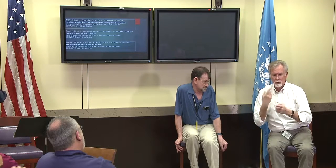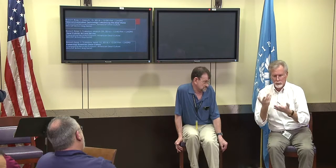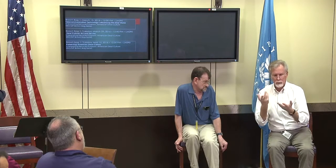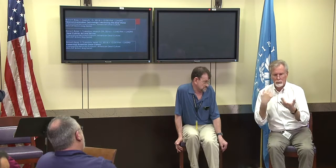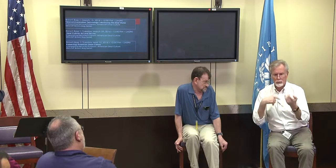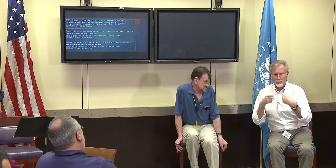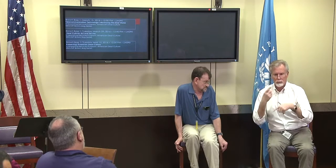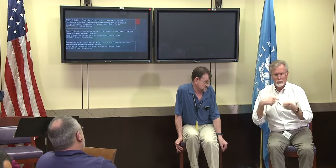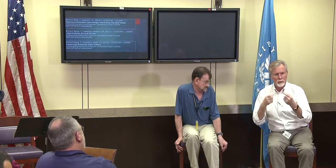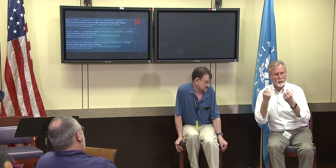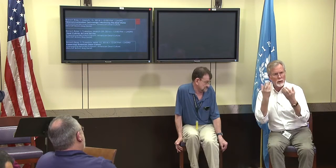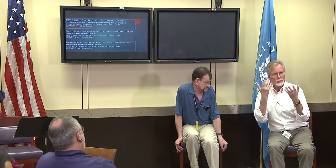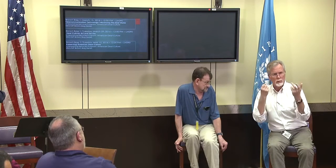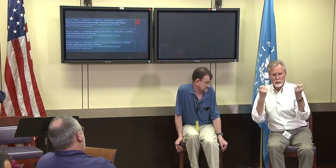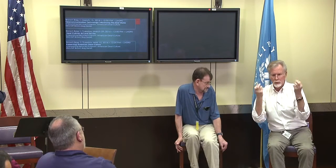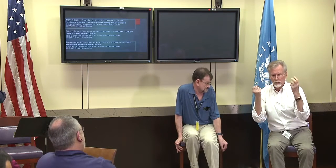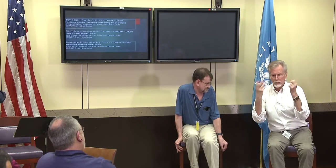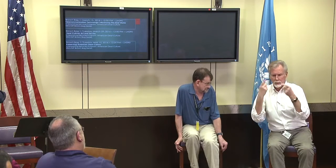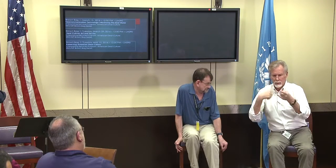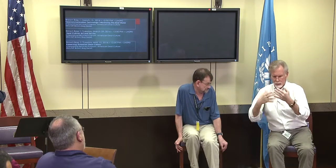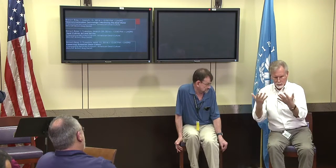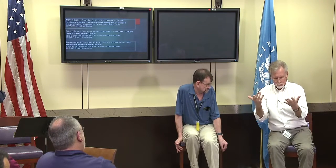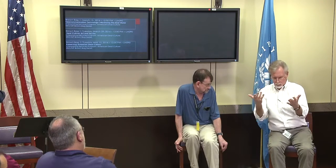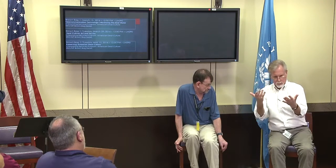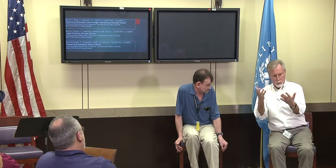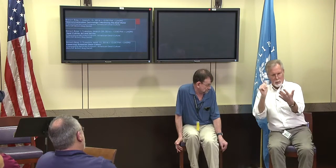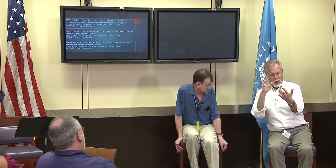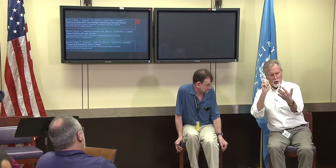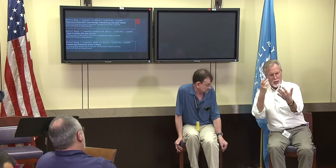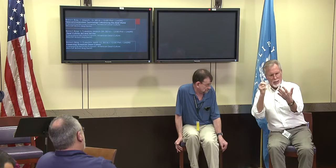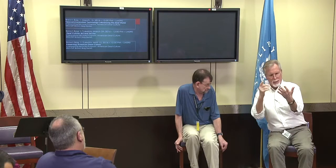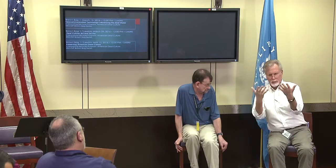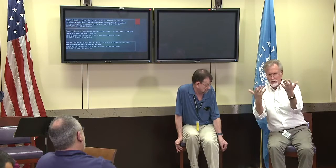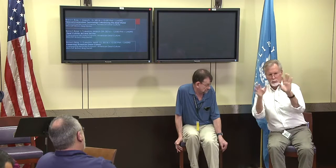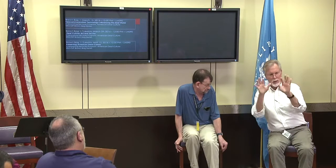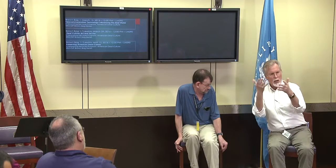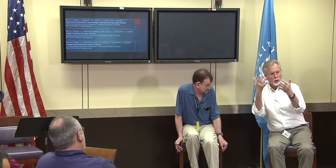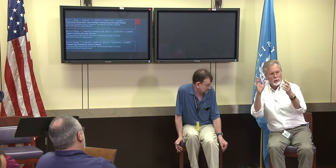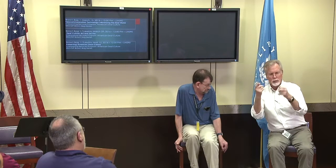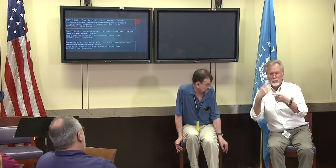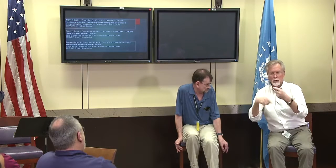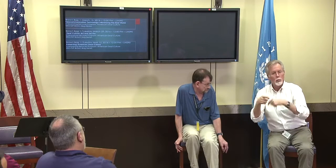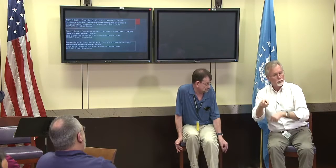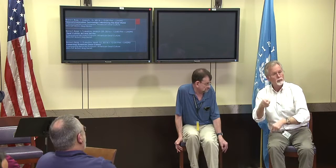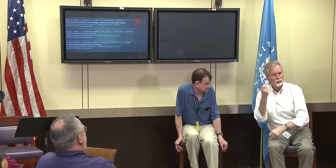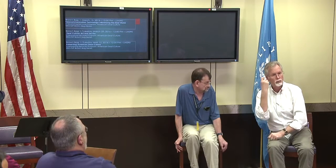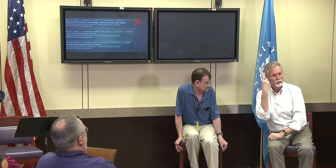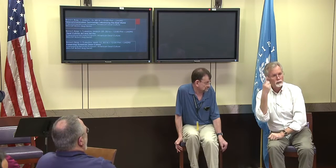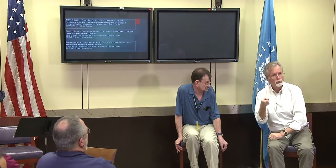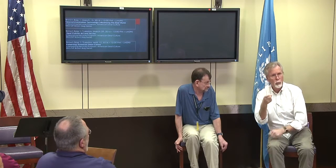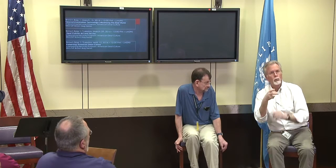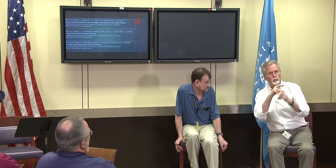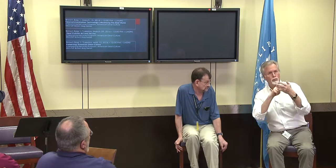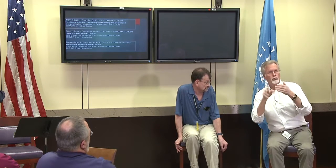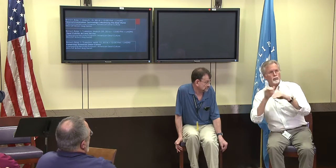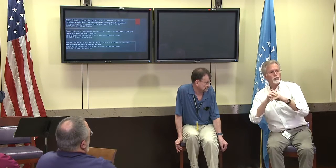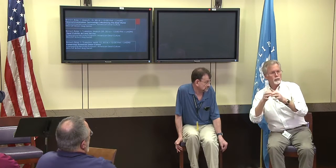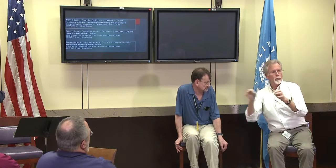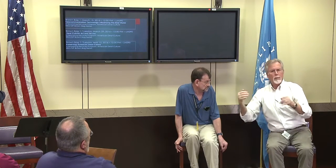but the signing itself how your hands are in space,